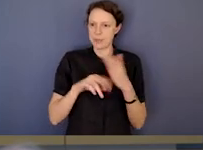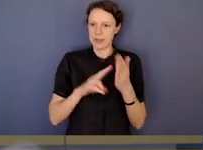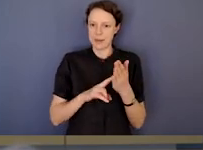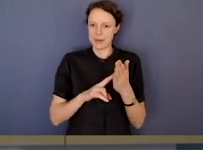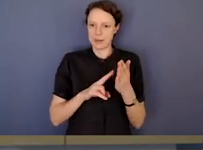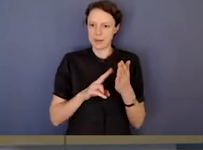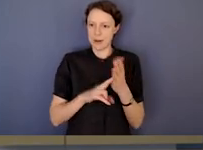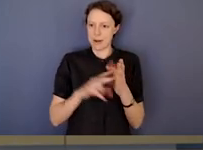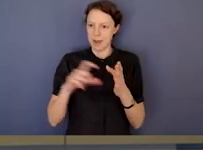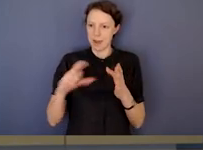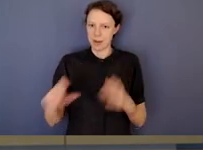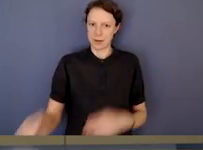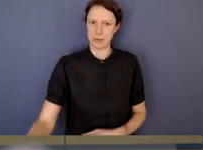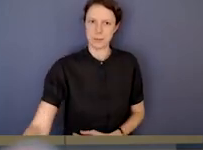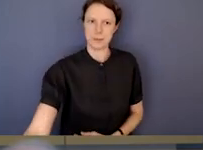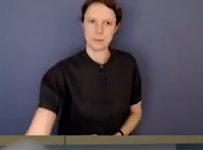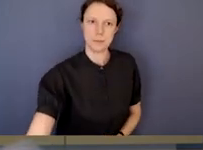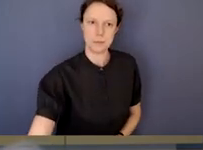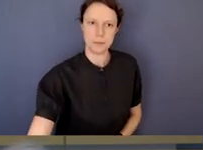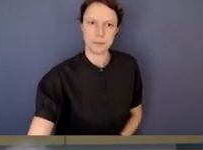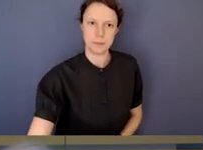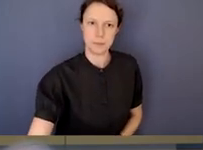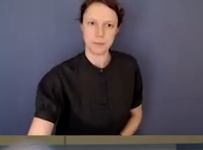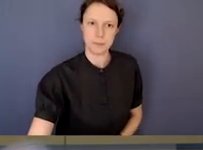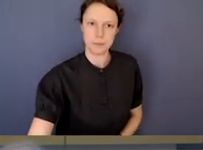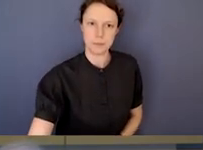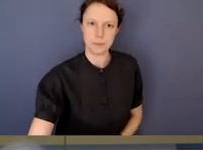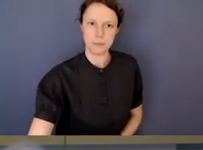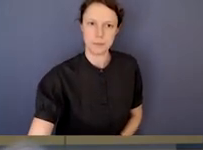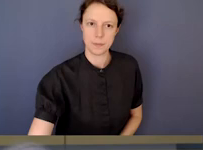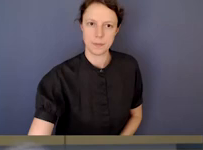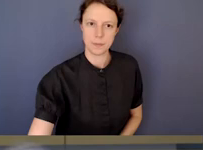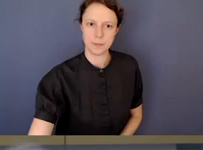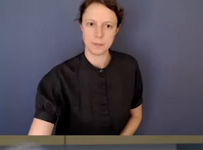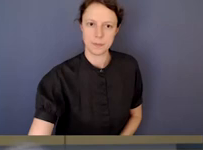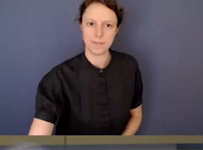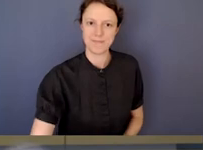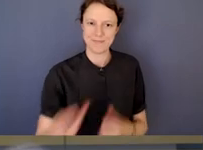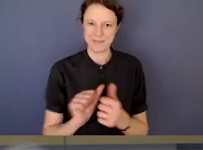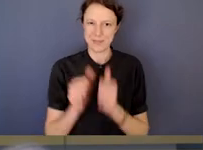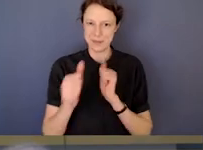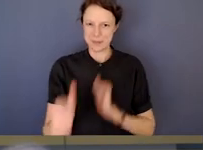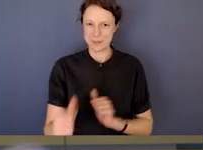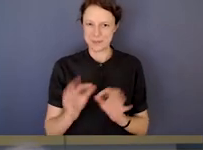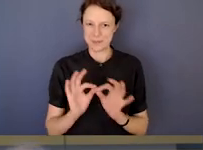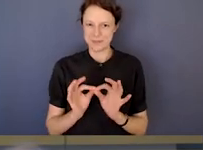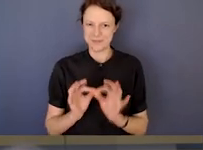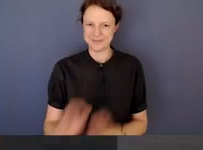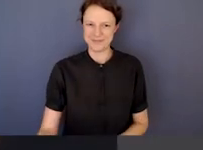Look, I think we've got world's best standard whistle-blower protections.